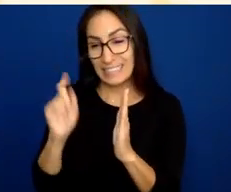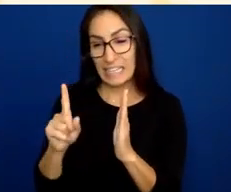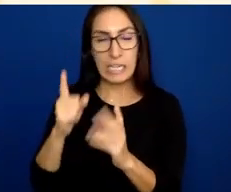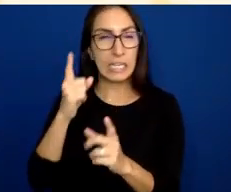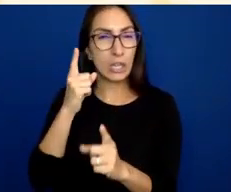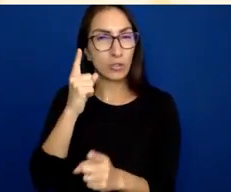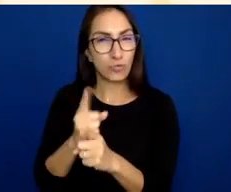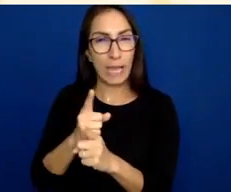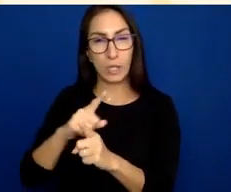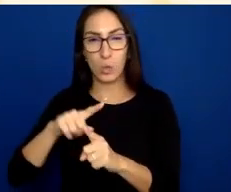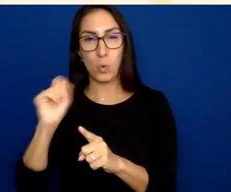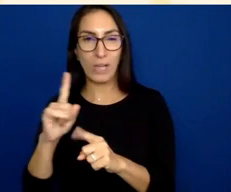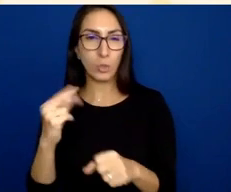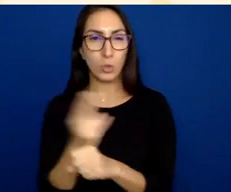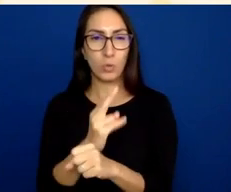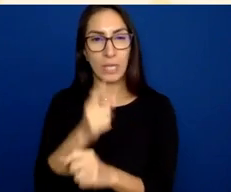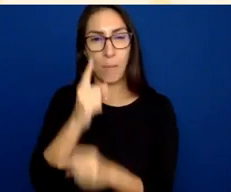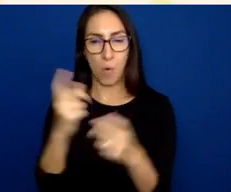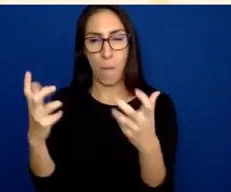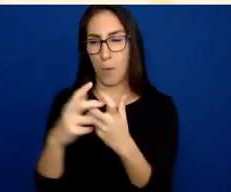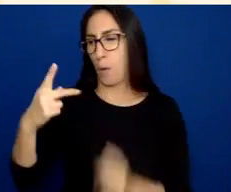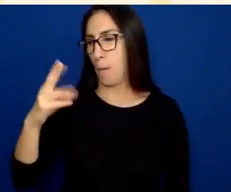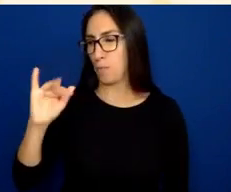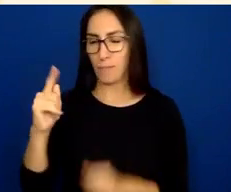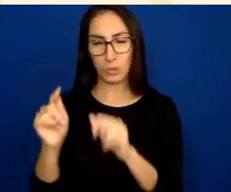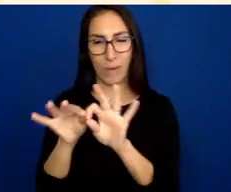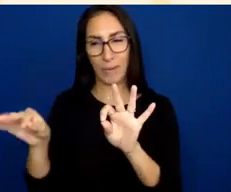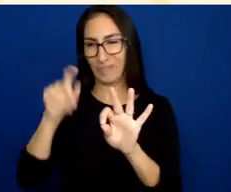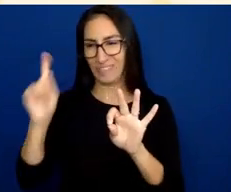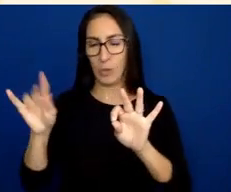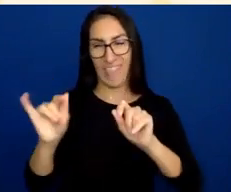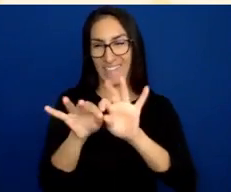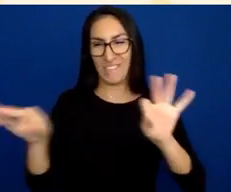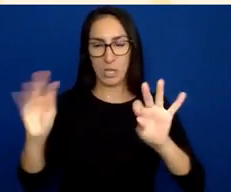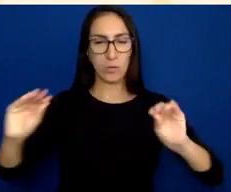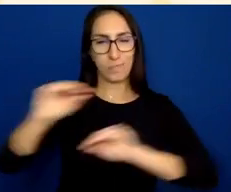or using the right prompt, like, Rephrase this original sentence using plain language.